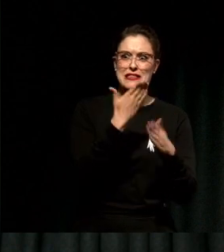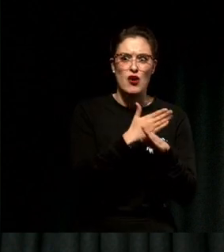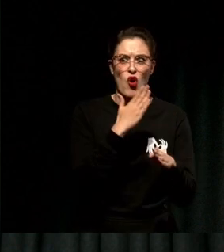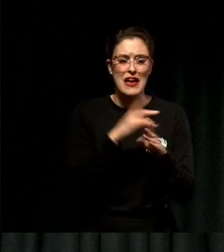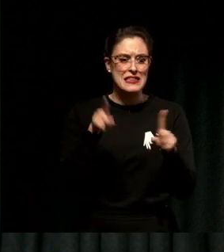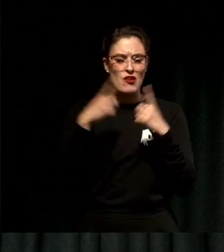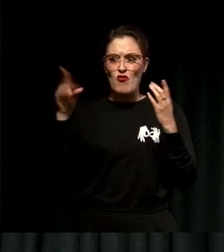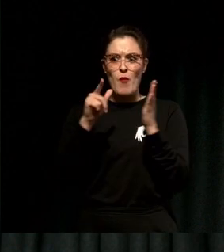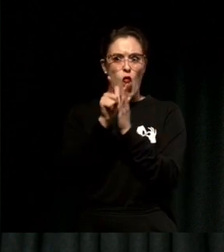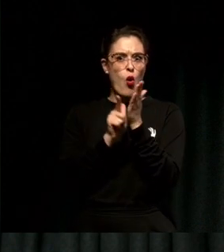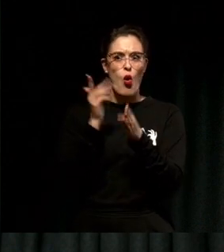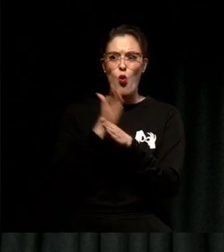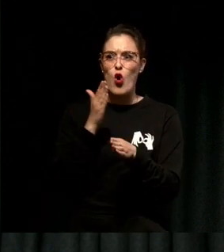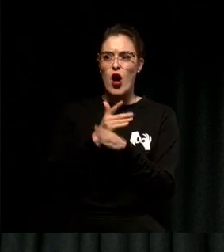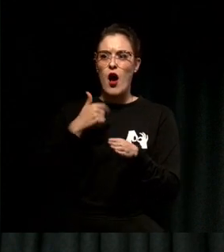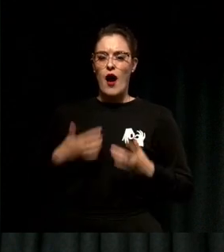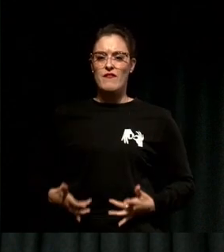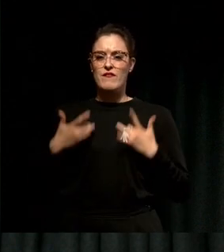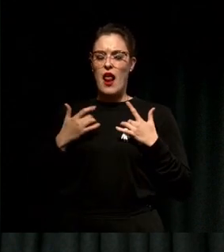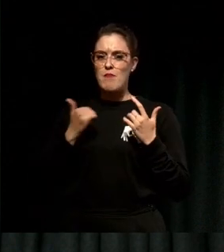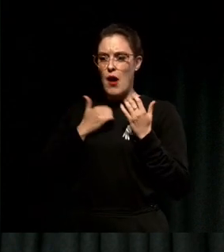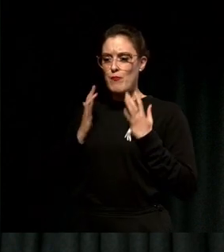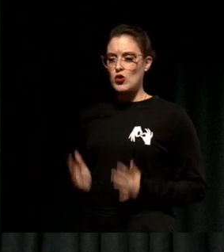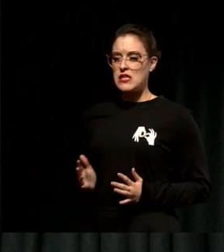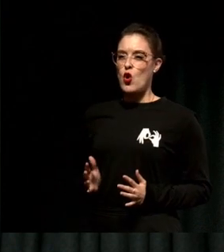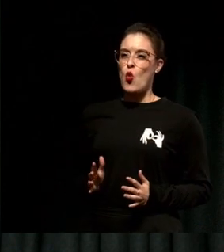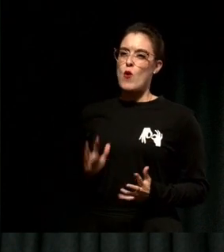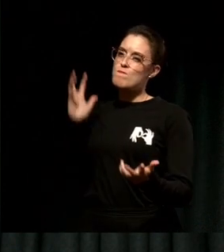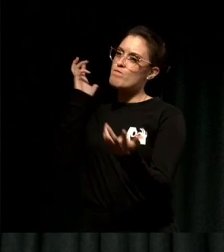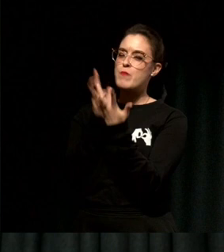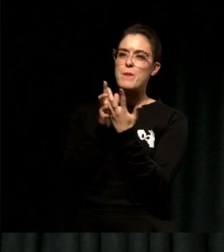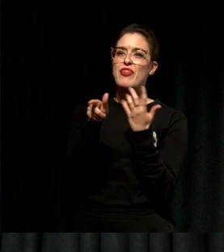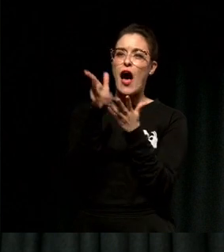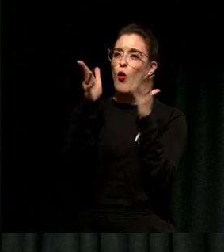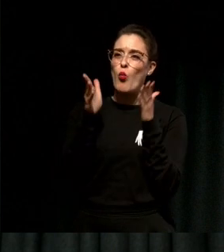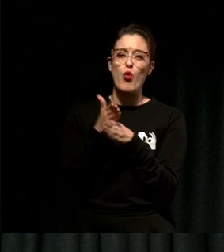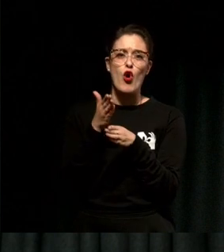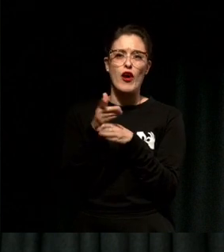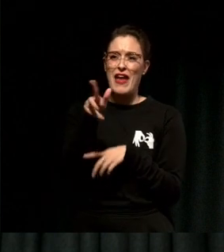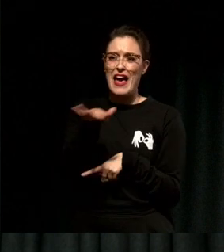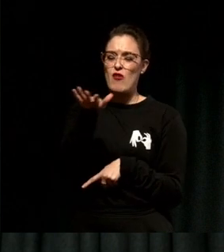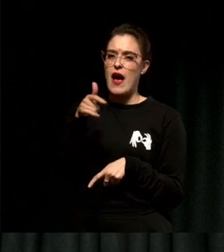I could feel my whole body aligned with that work and I reflected so often on the energy that it gave me.